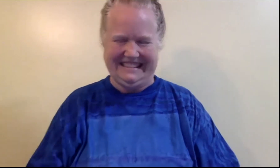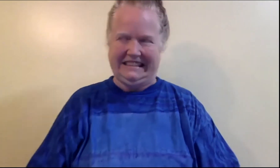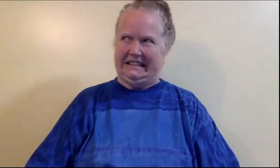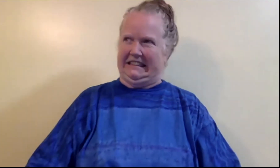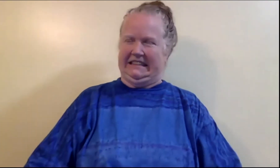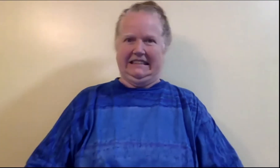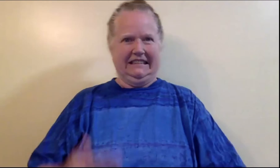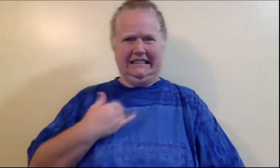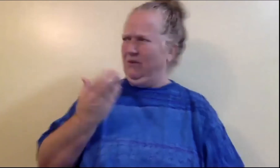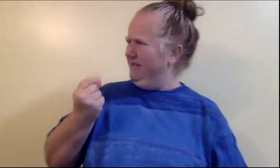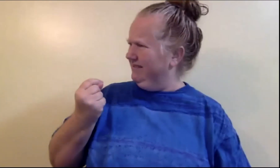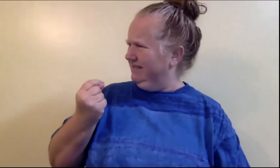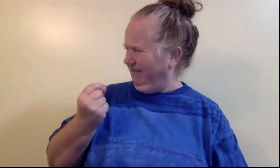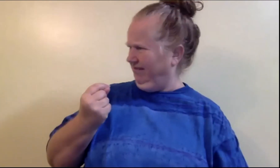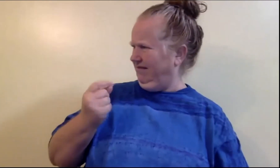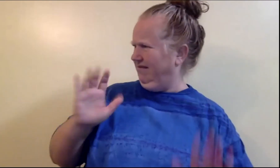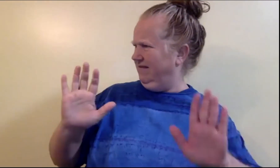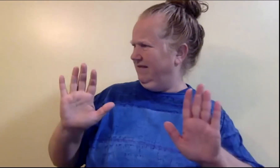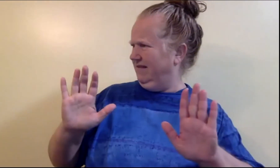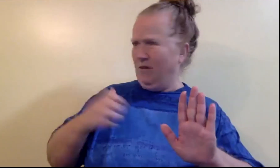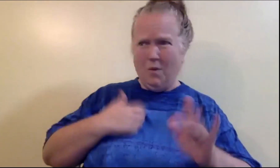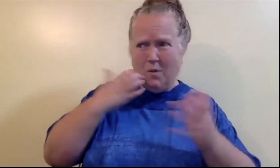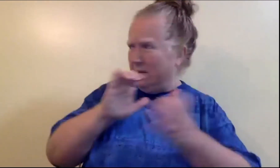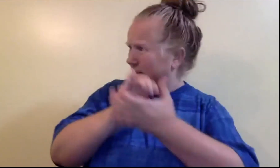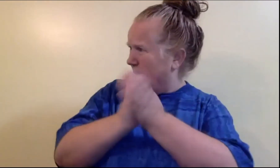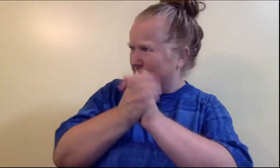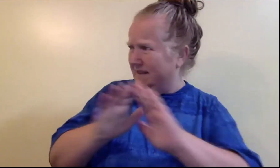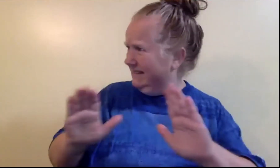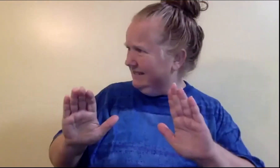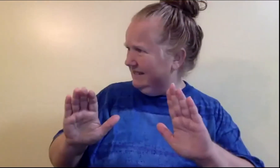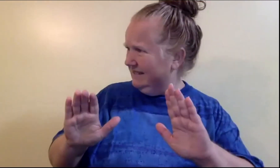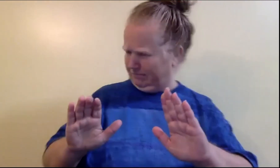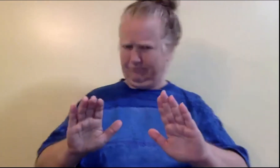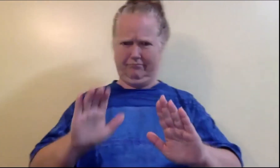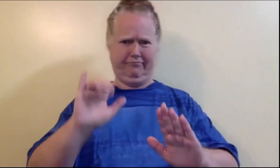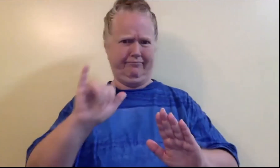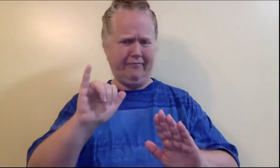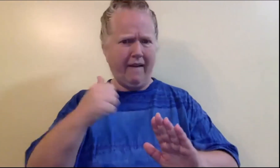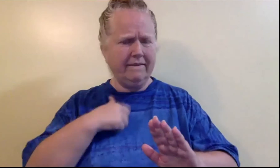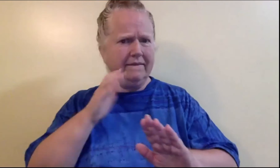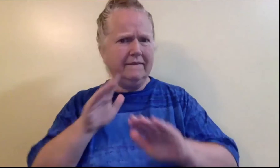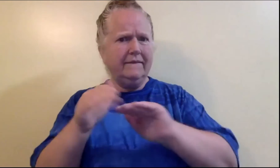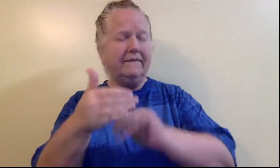I thought "I don't want peace."